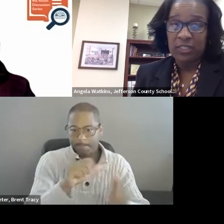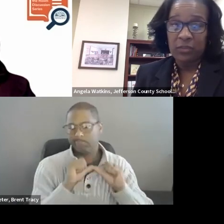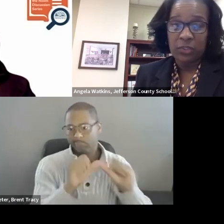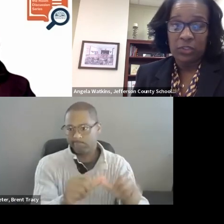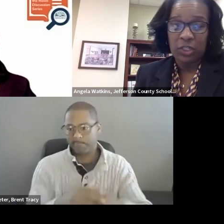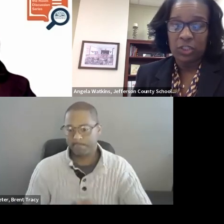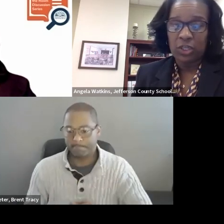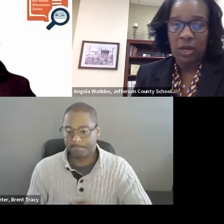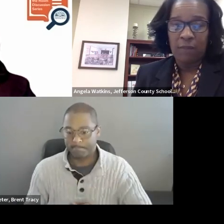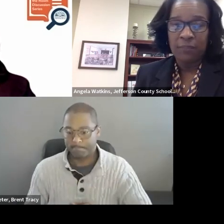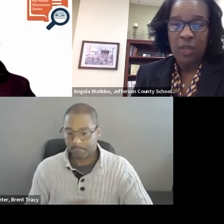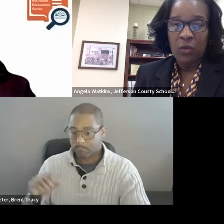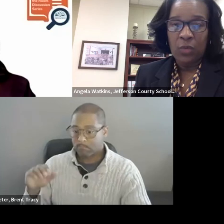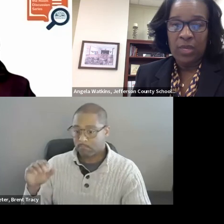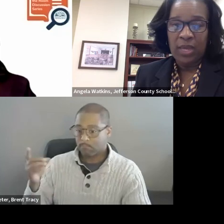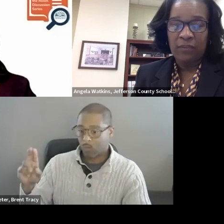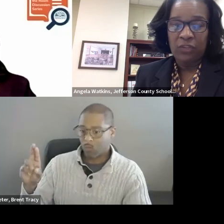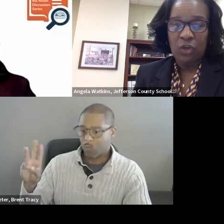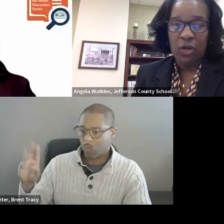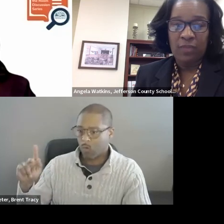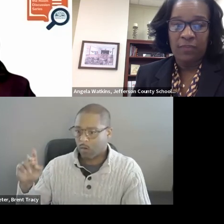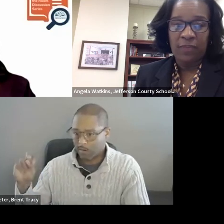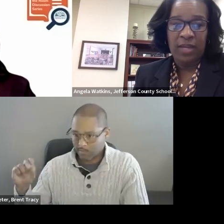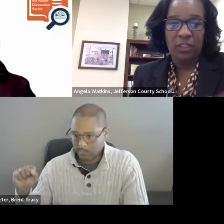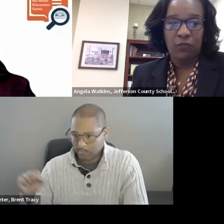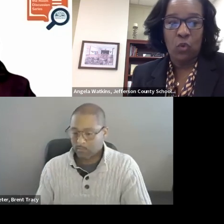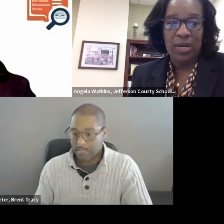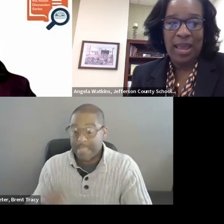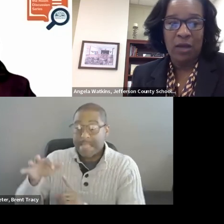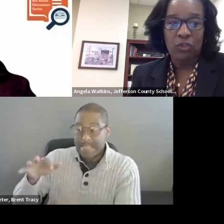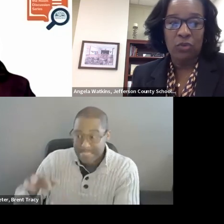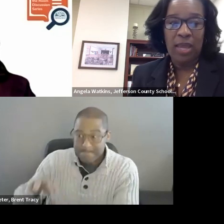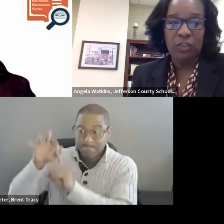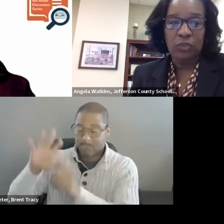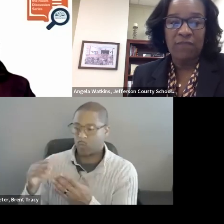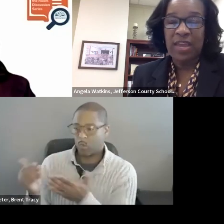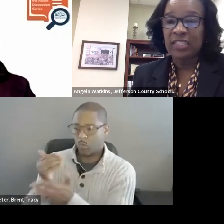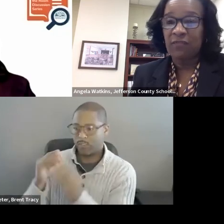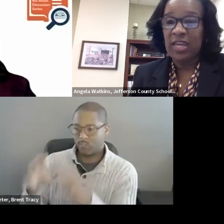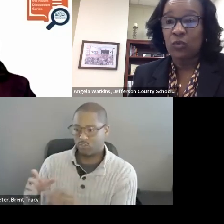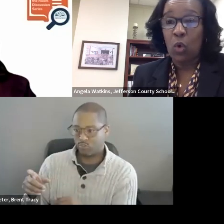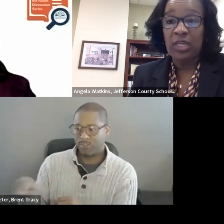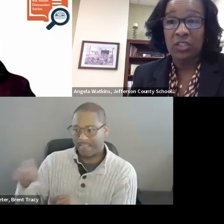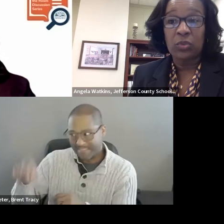to touch. We have started going out to actually face-to-face, walk into